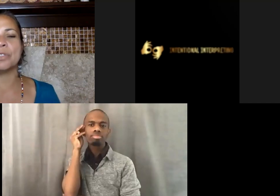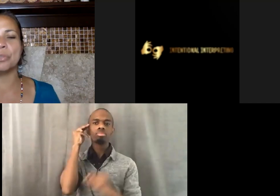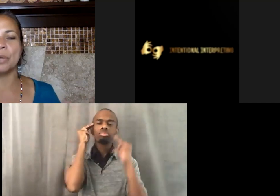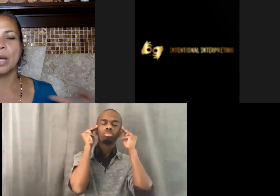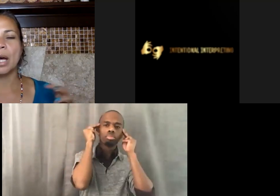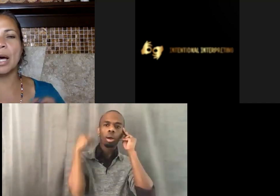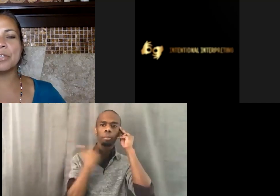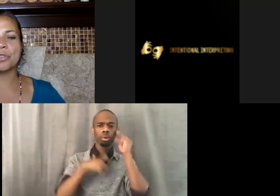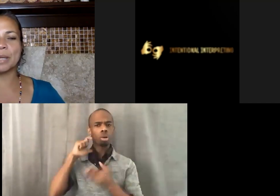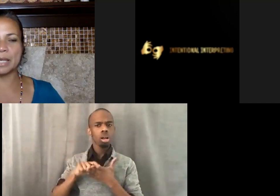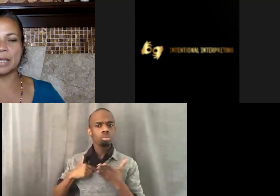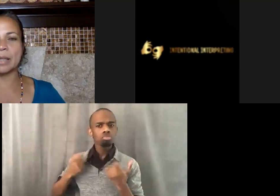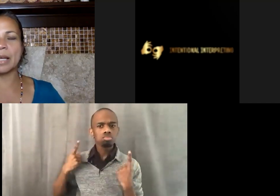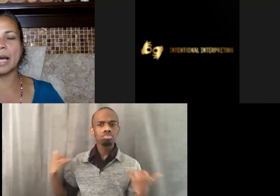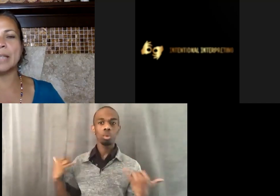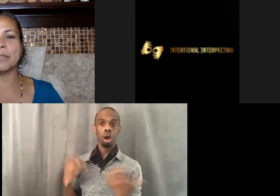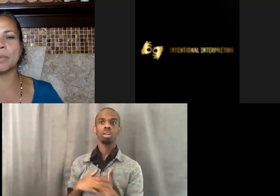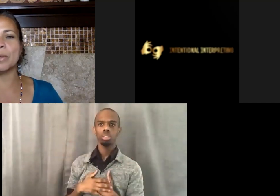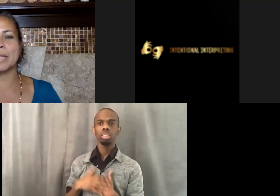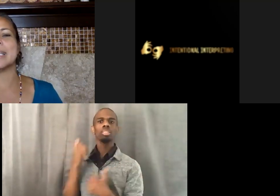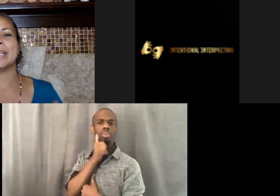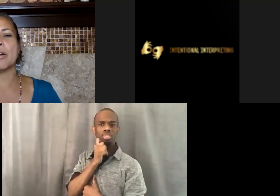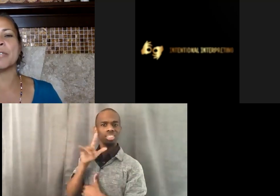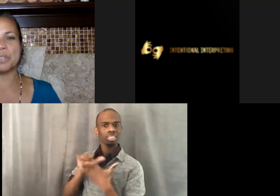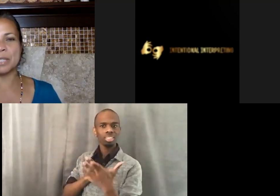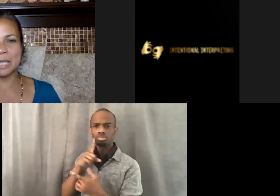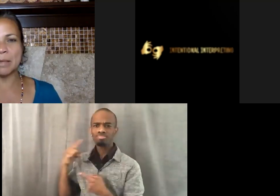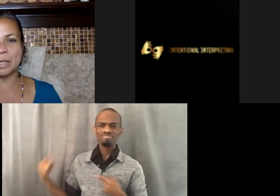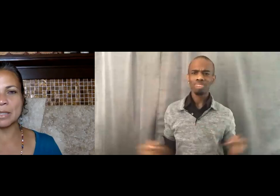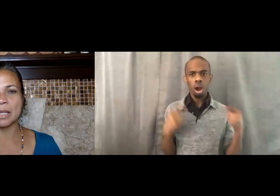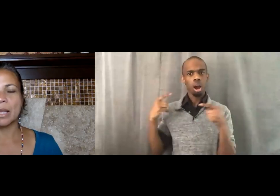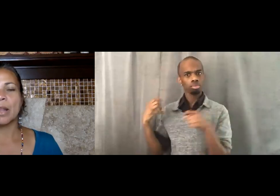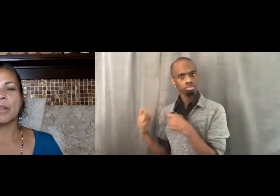to ushering in the kind of world that's in our vision statements.